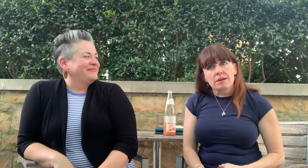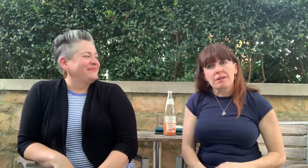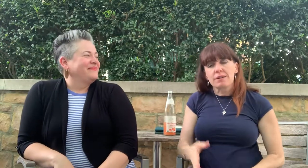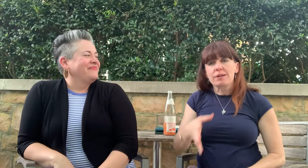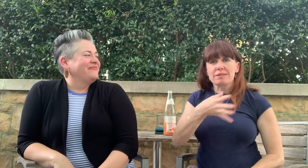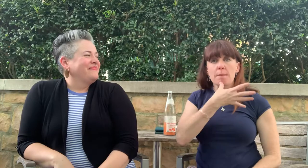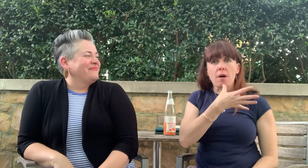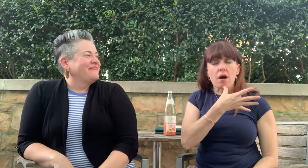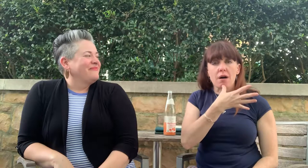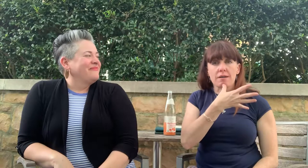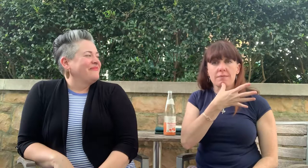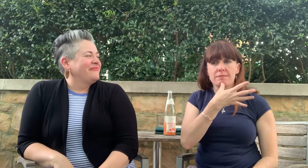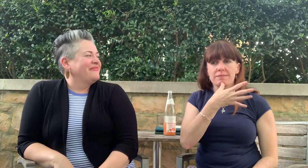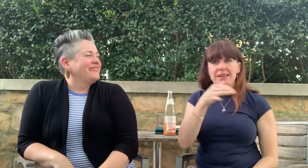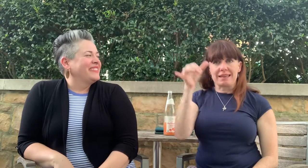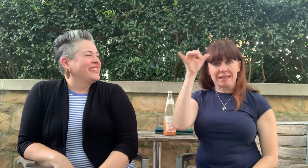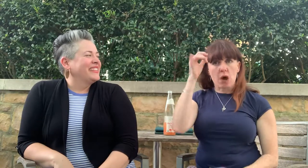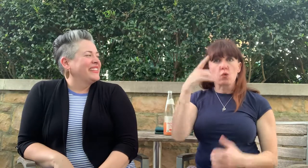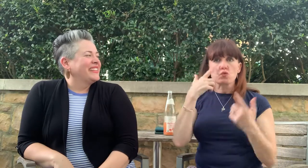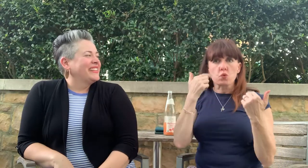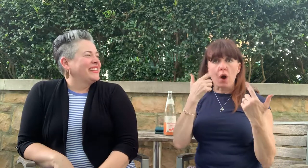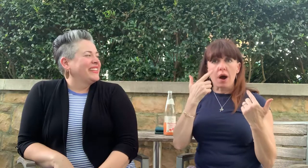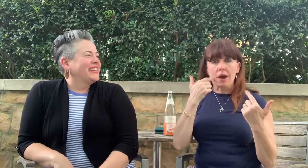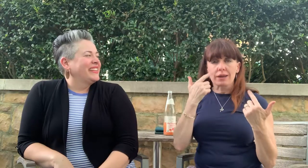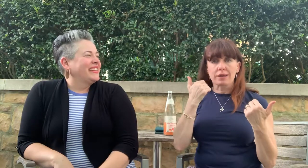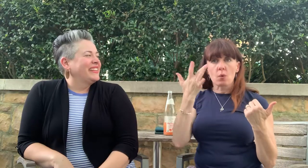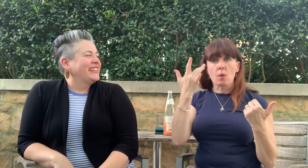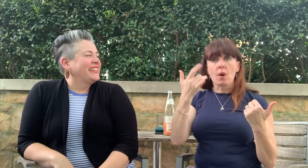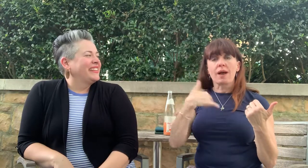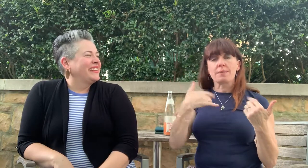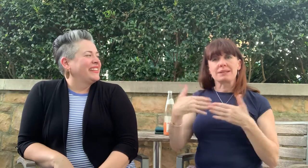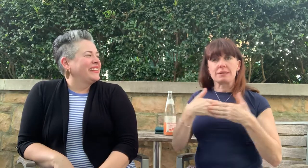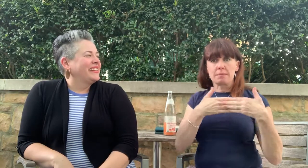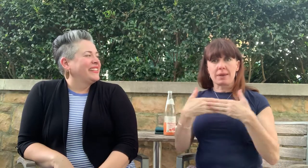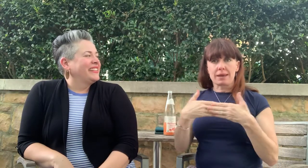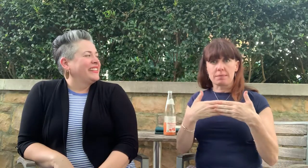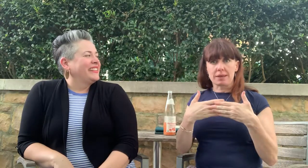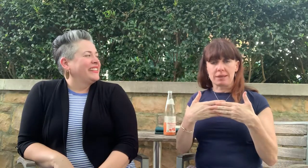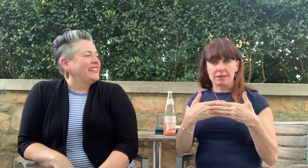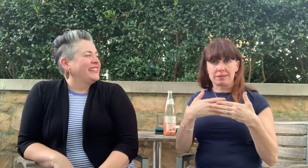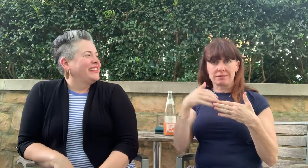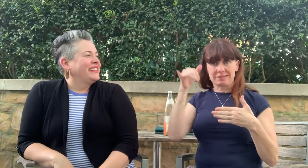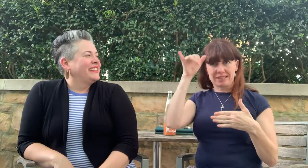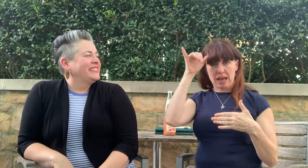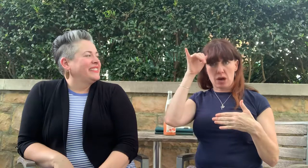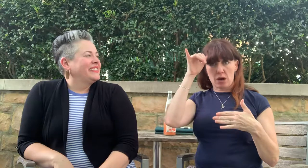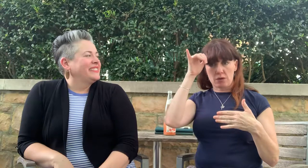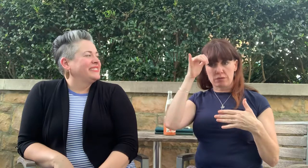Umm, no. Well the mom (cow) was crying all night calling out for her baby. The babies were auctioned off